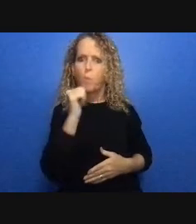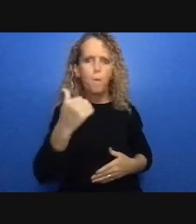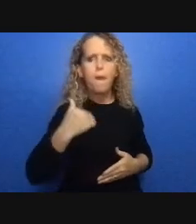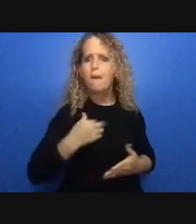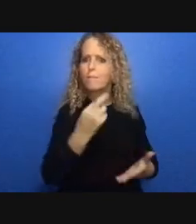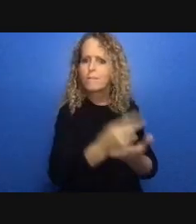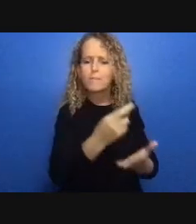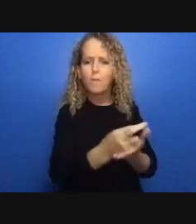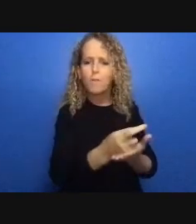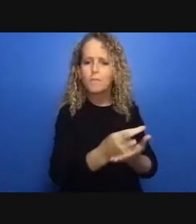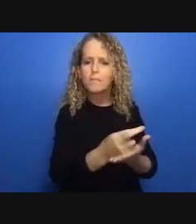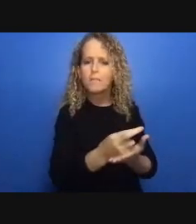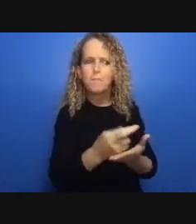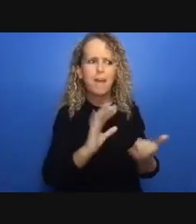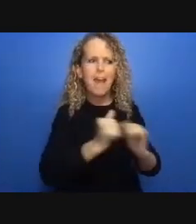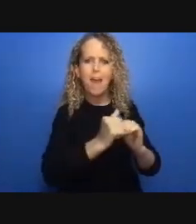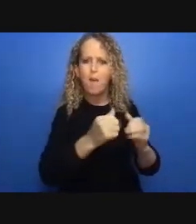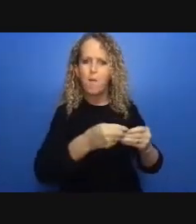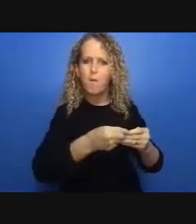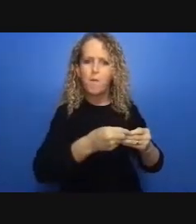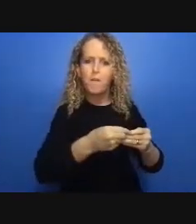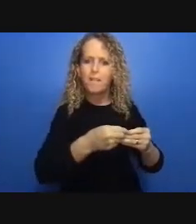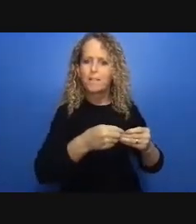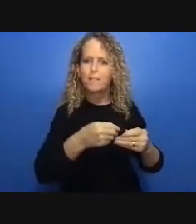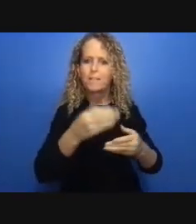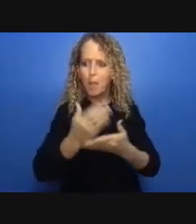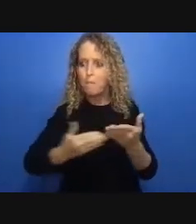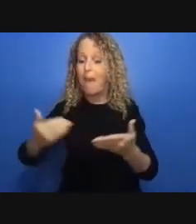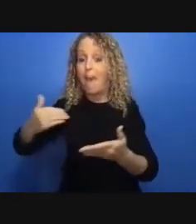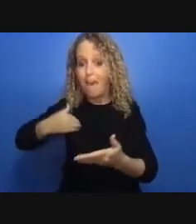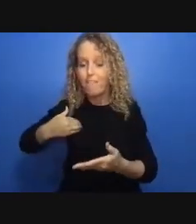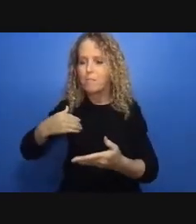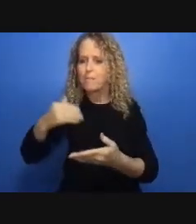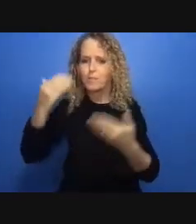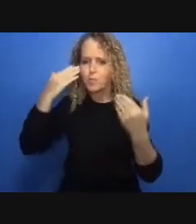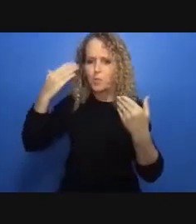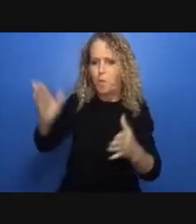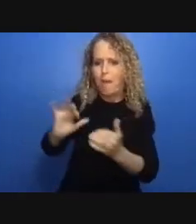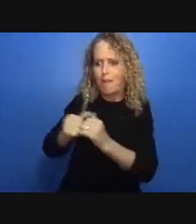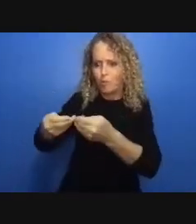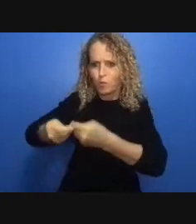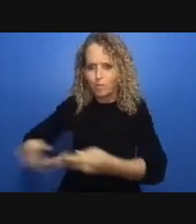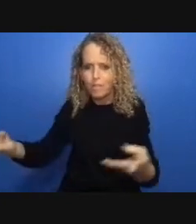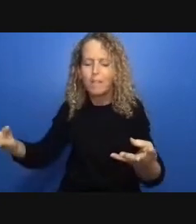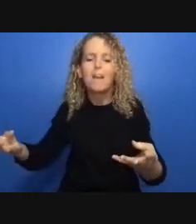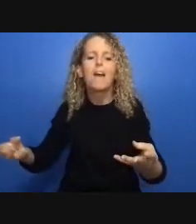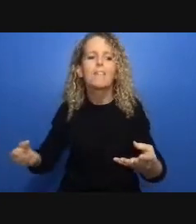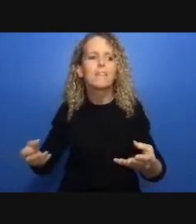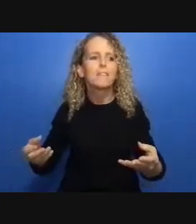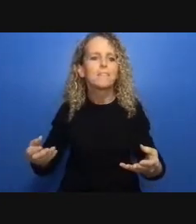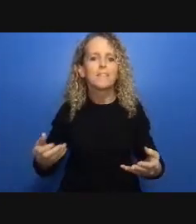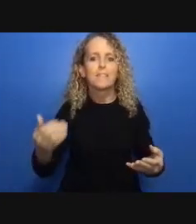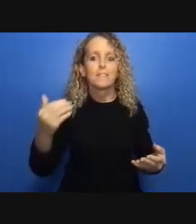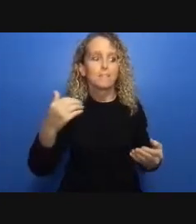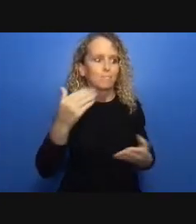safety and justice so I want to start with process so you've heard that our process drew together